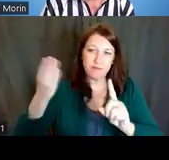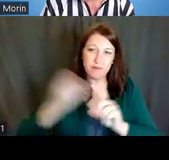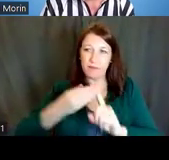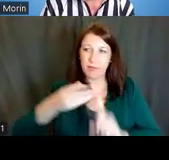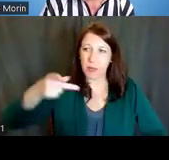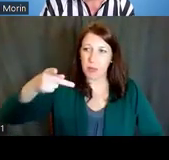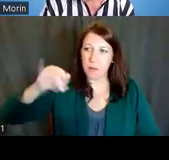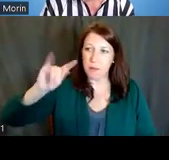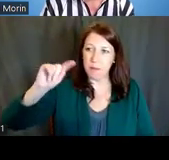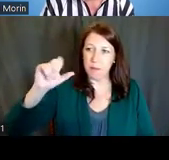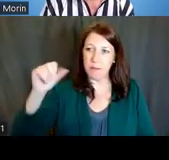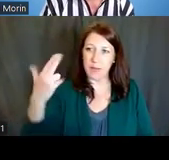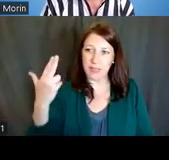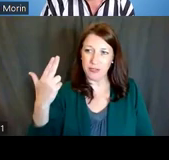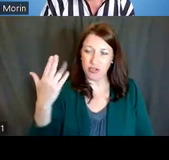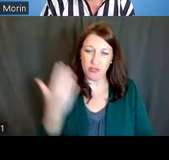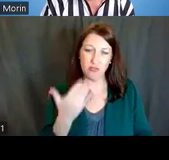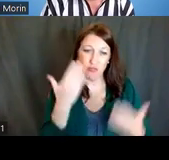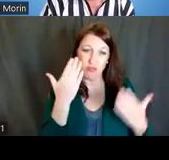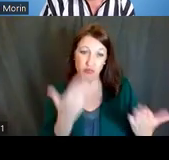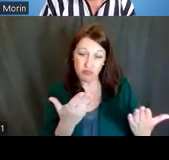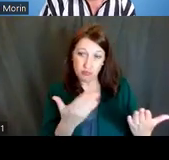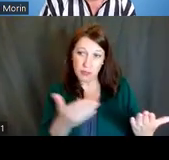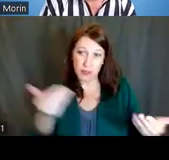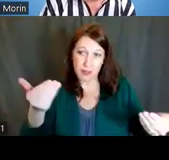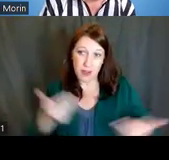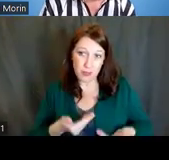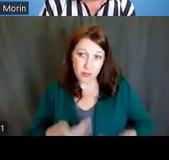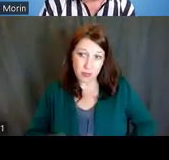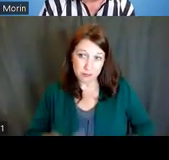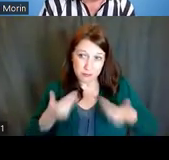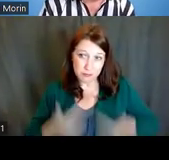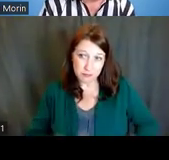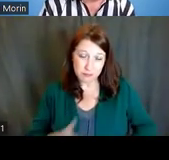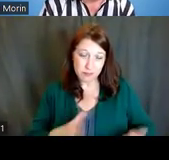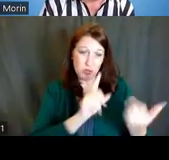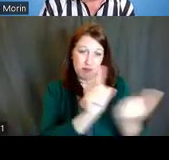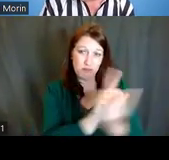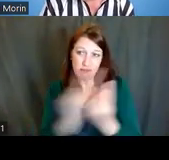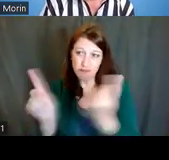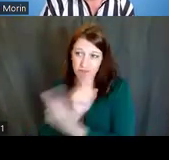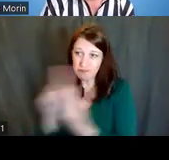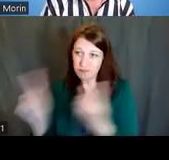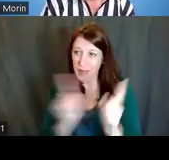to new potential mentors. Being strategic in identifying,